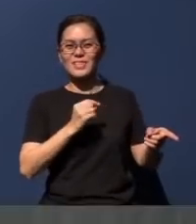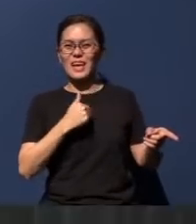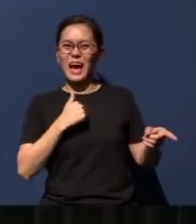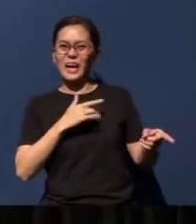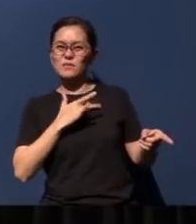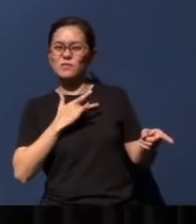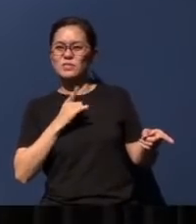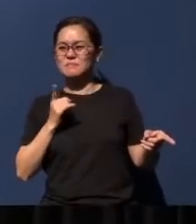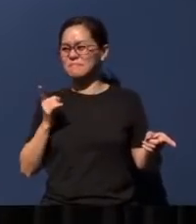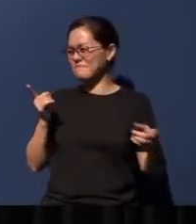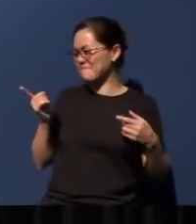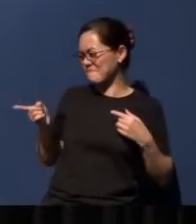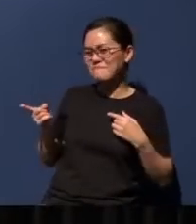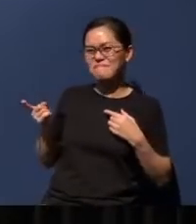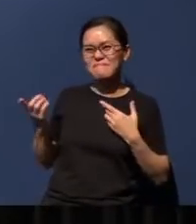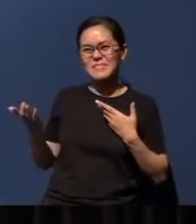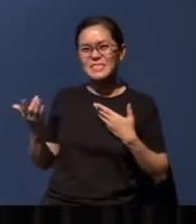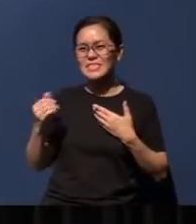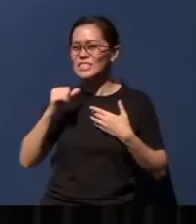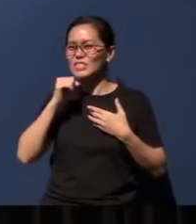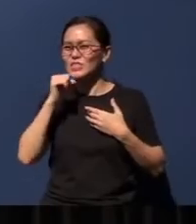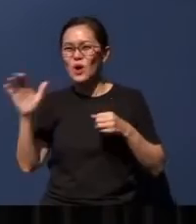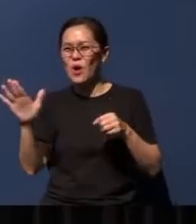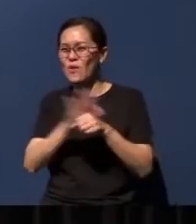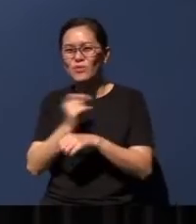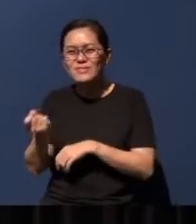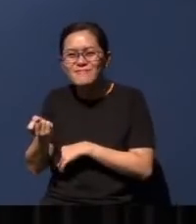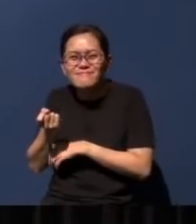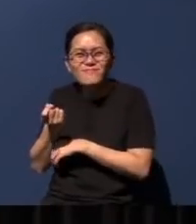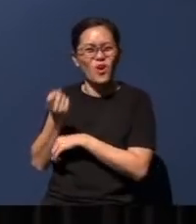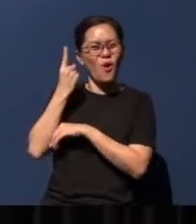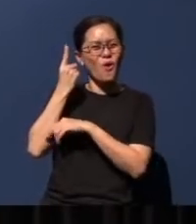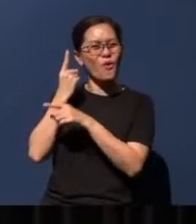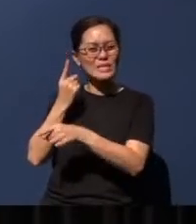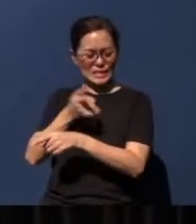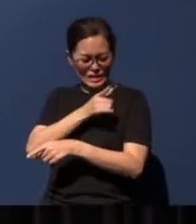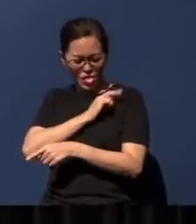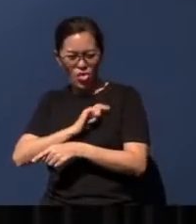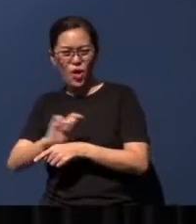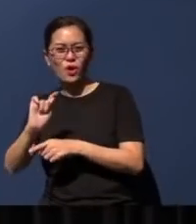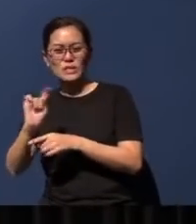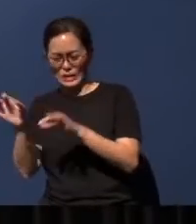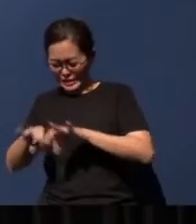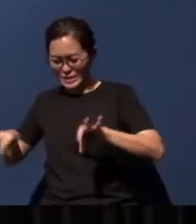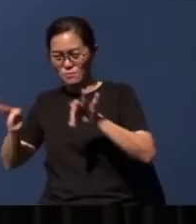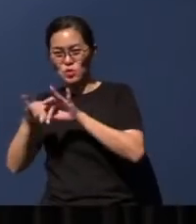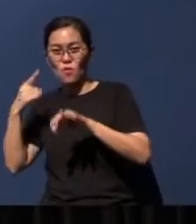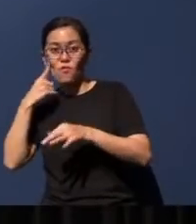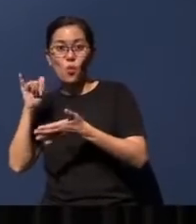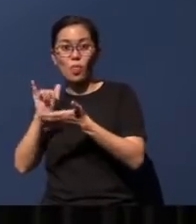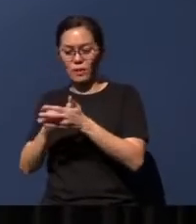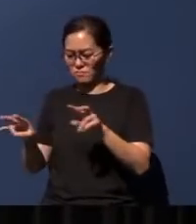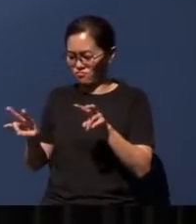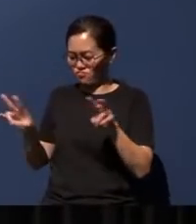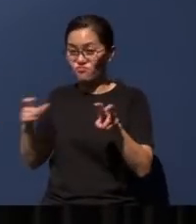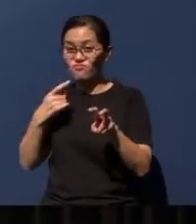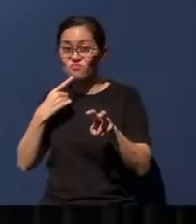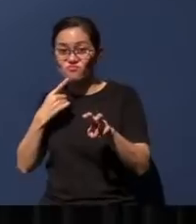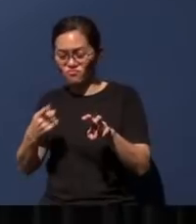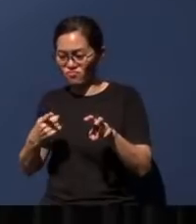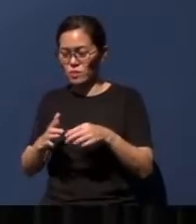probably did not fully appreciate the theological significance of the statement that he made. But